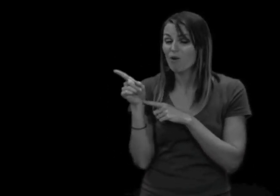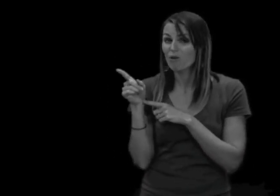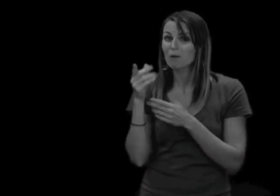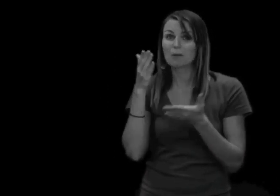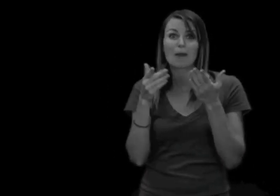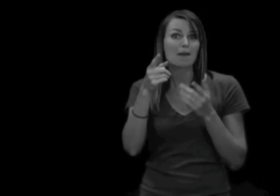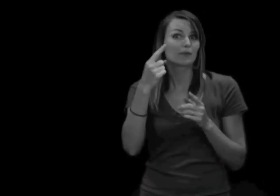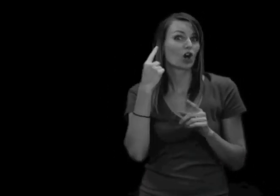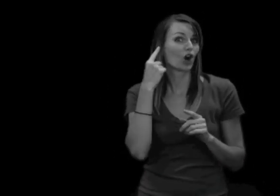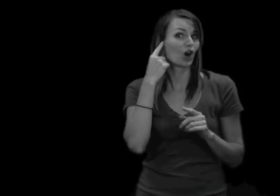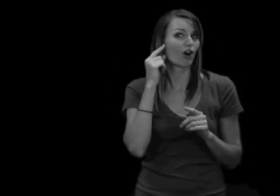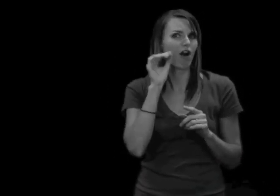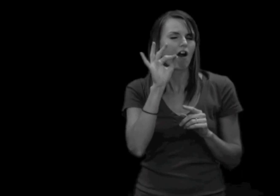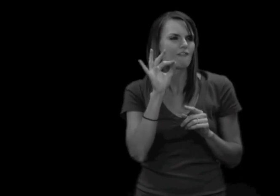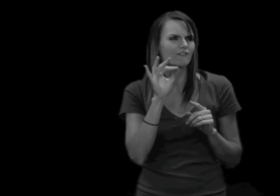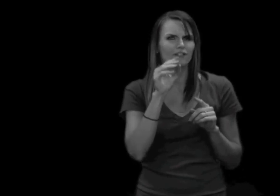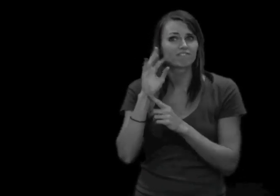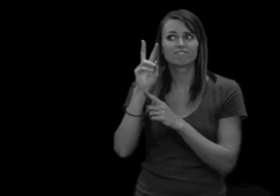Maybe you've heard of the Virginia Tech massacre.